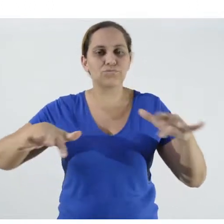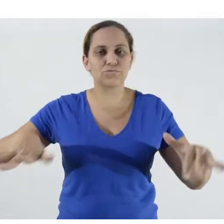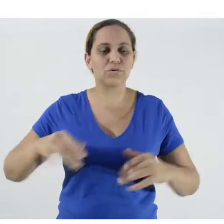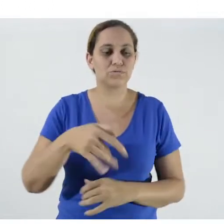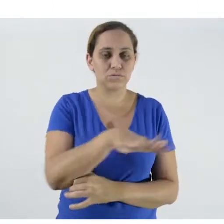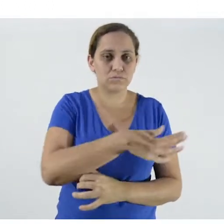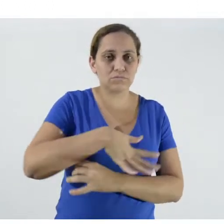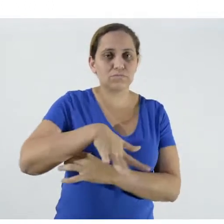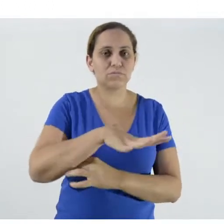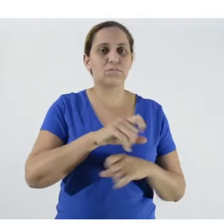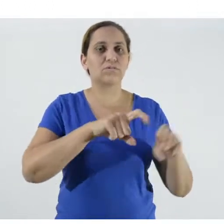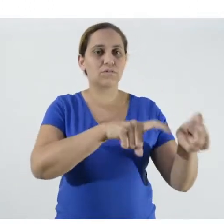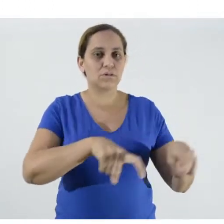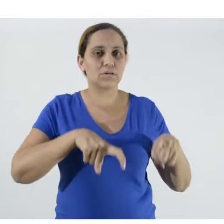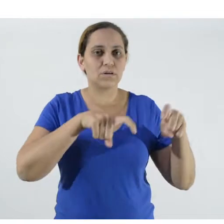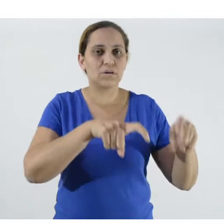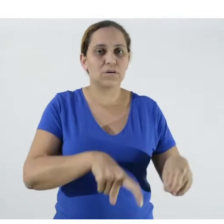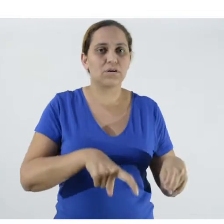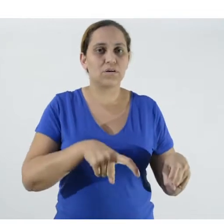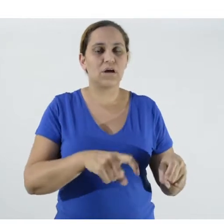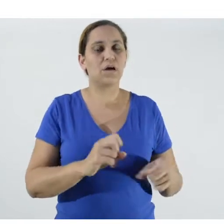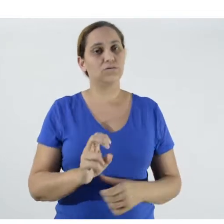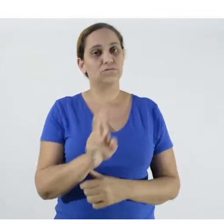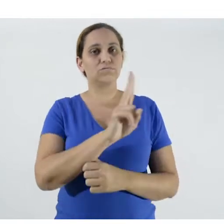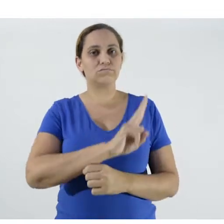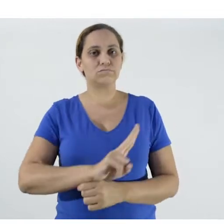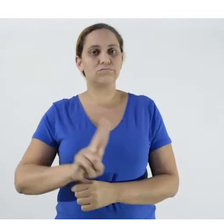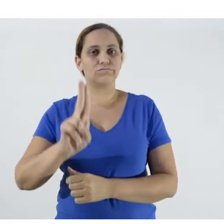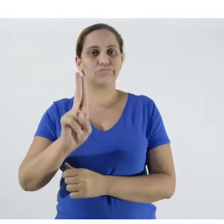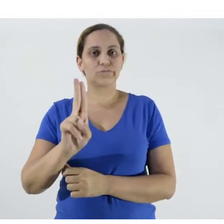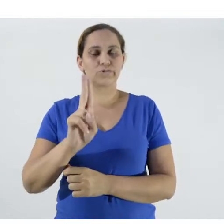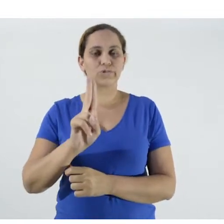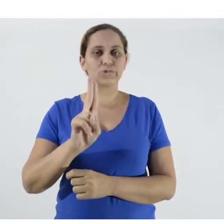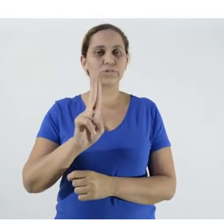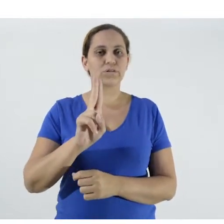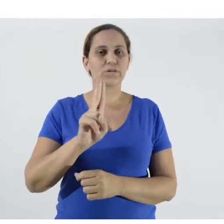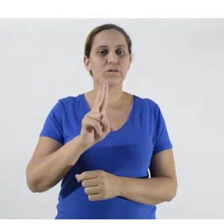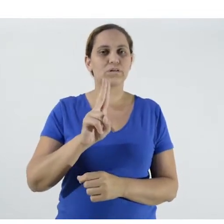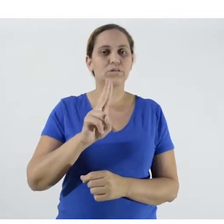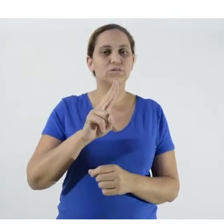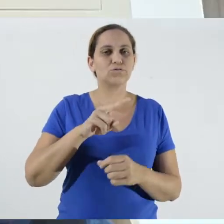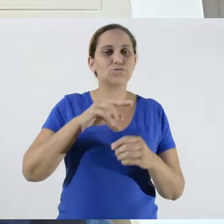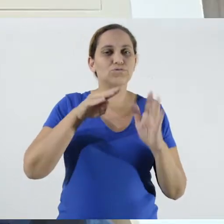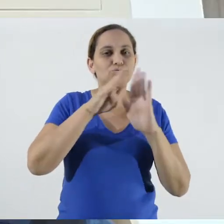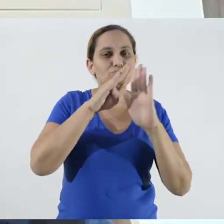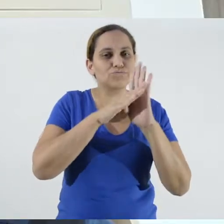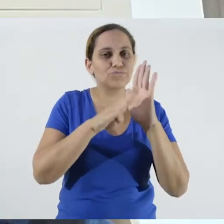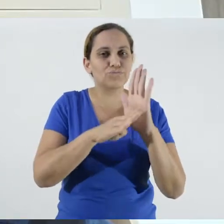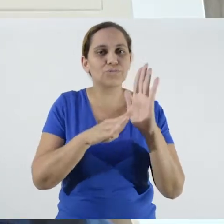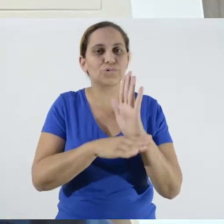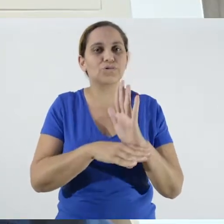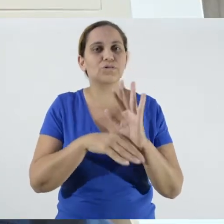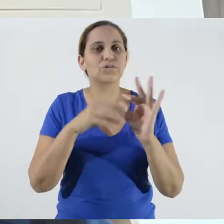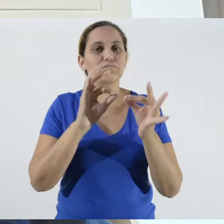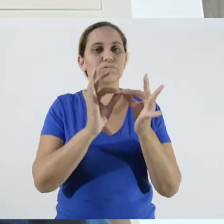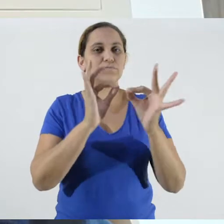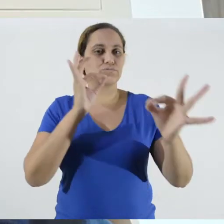through extension programs, mainly from universities.